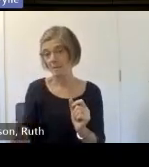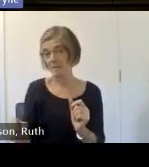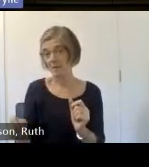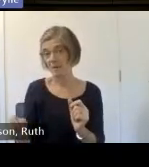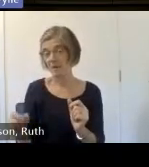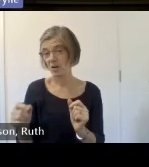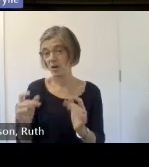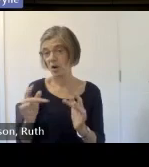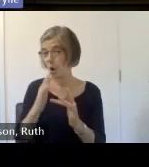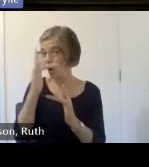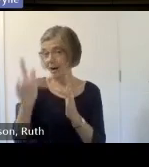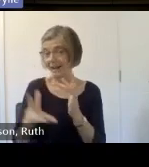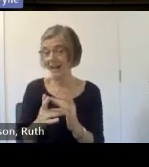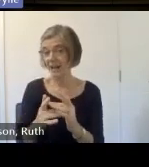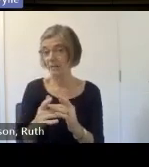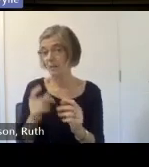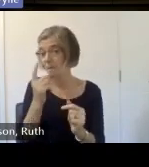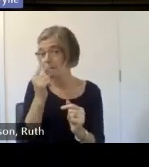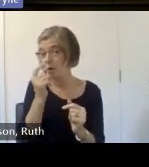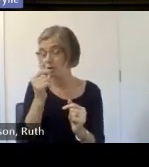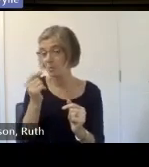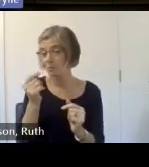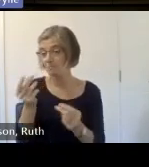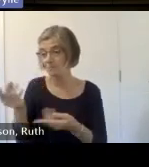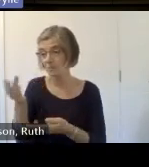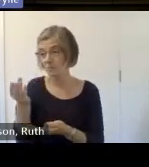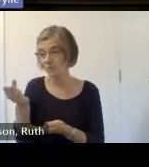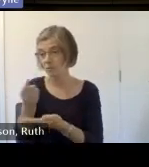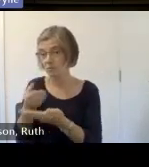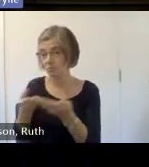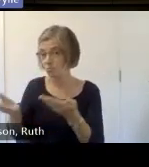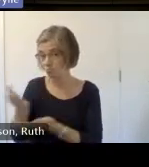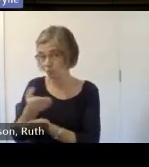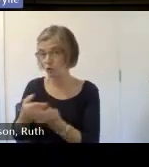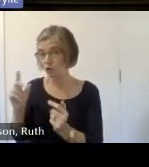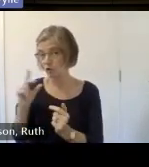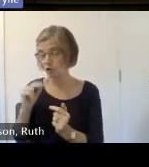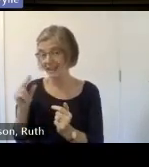you in the chat but if not um you've got email addresses there so we can have some follow-ups